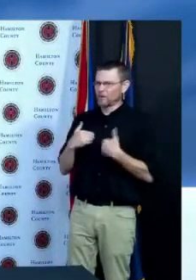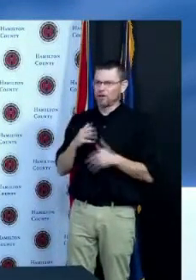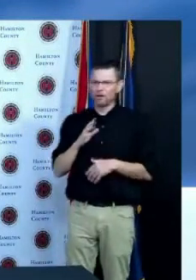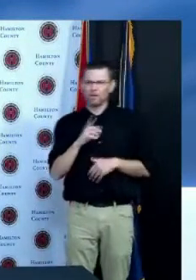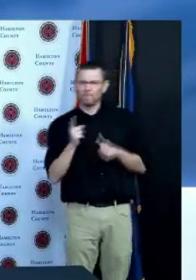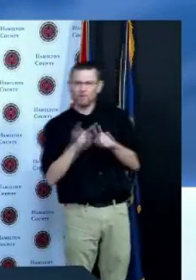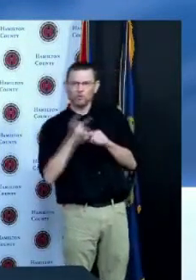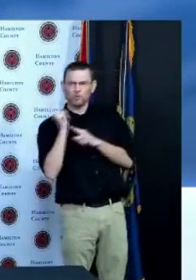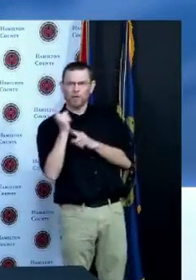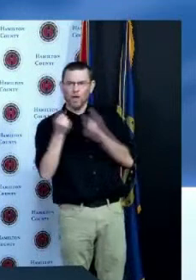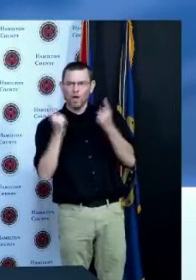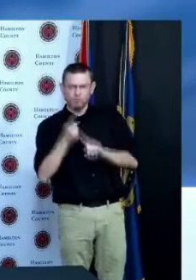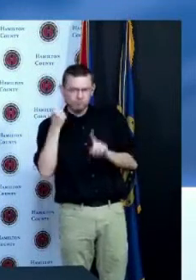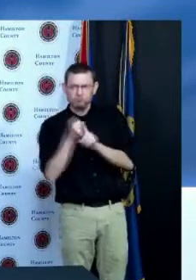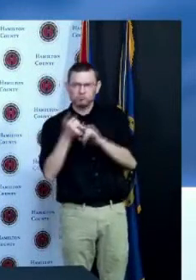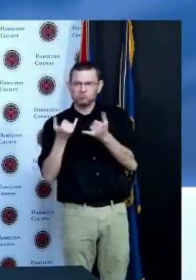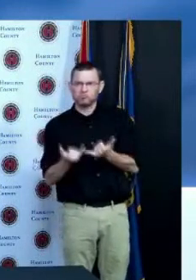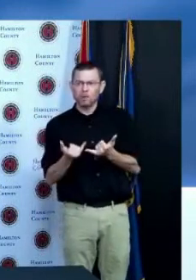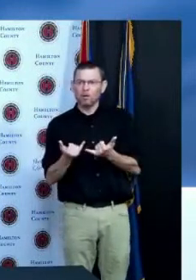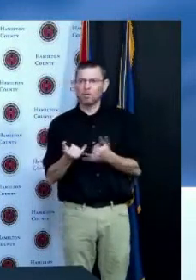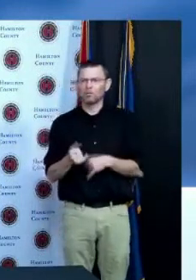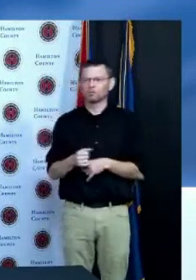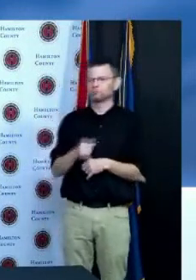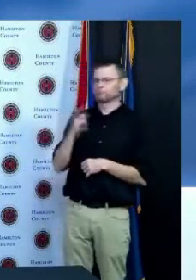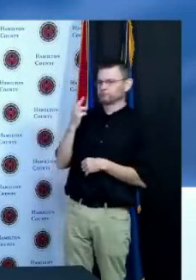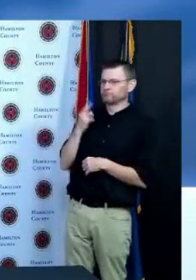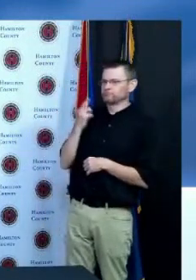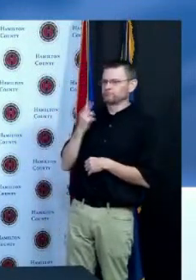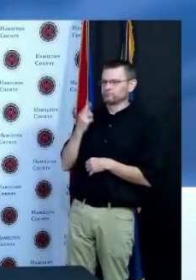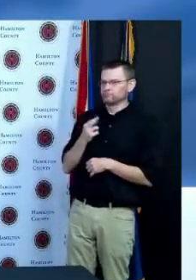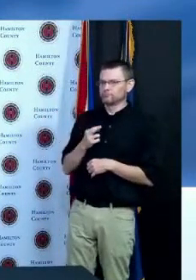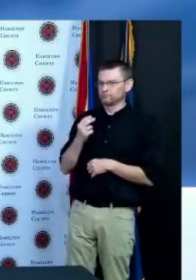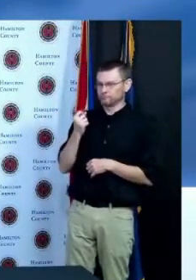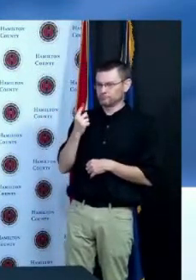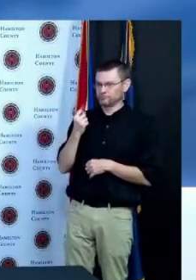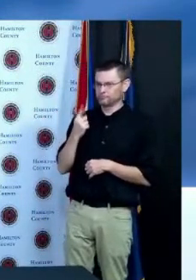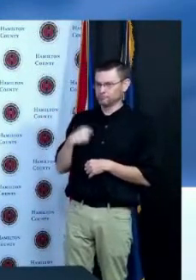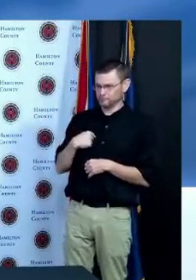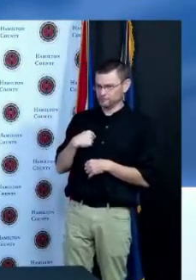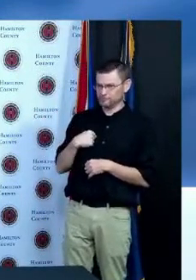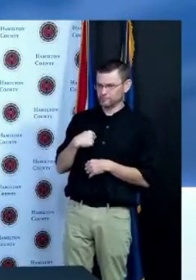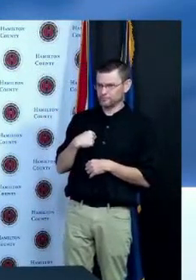when the chart one when the graphs went so high and their infection rate got out of control